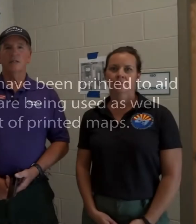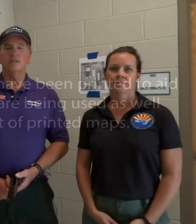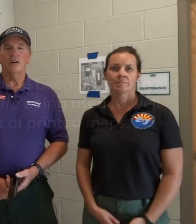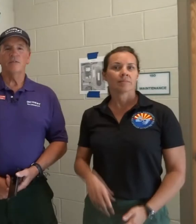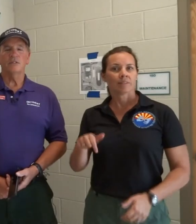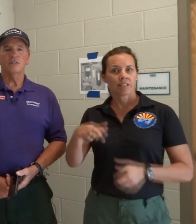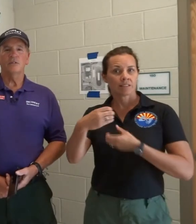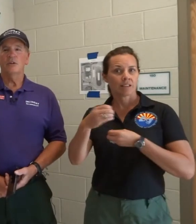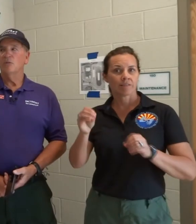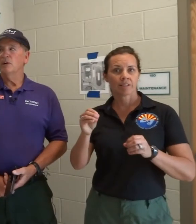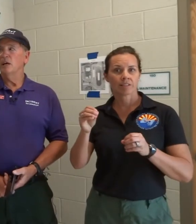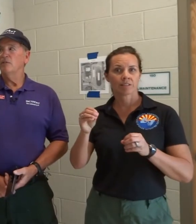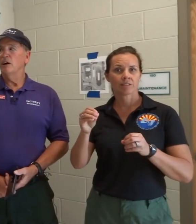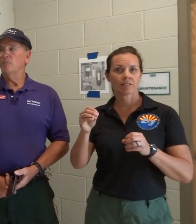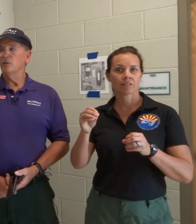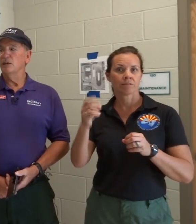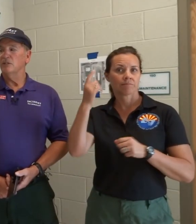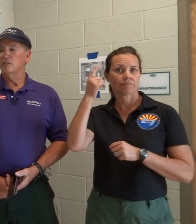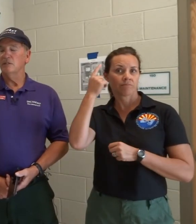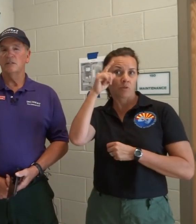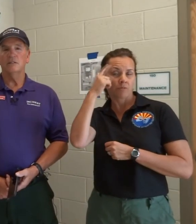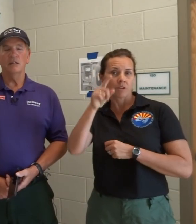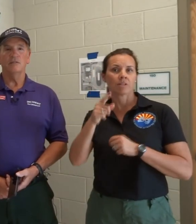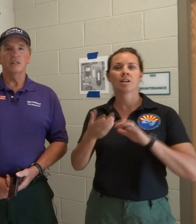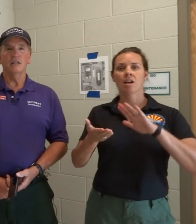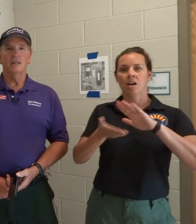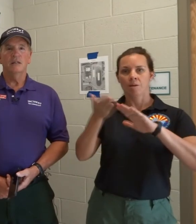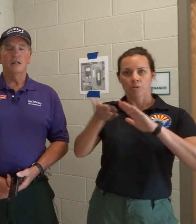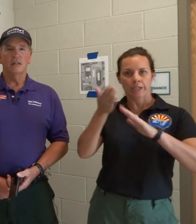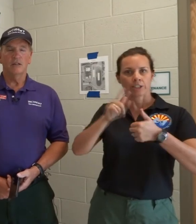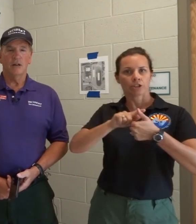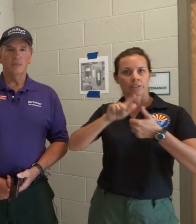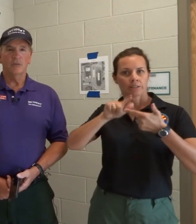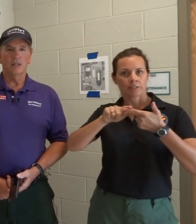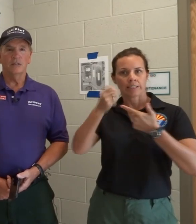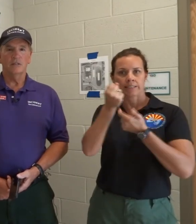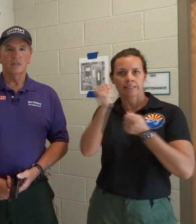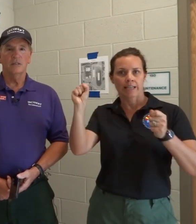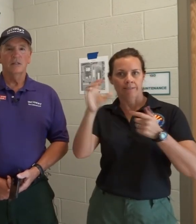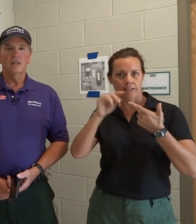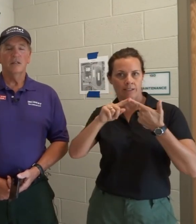In this office we have Operations, Safety, and Air Operations.